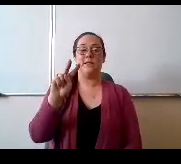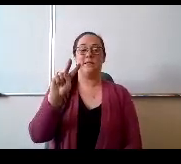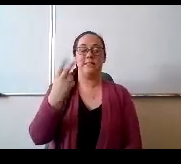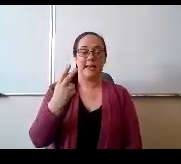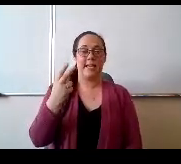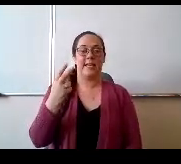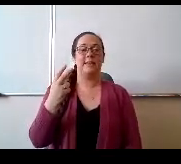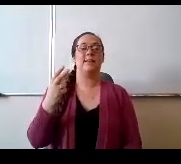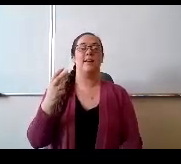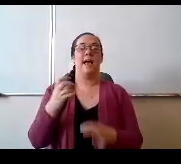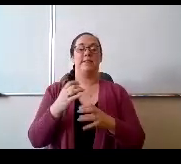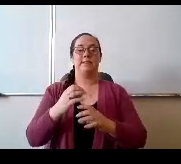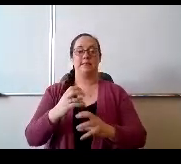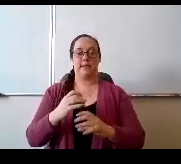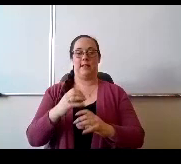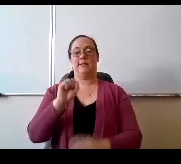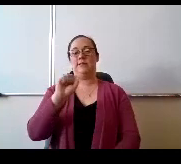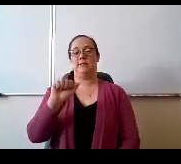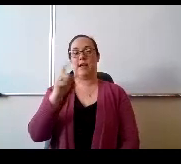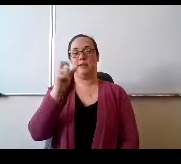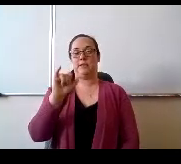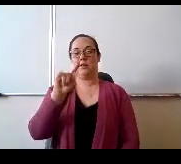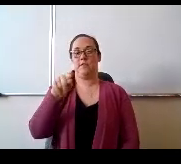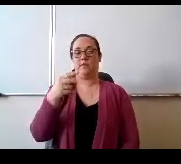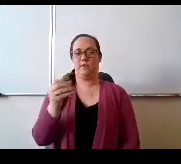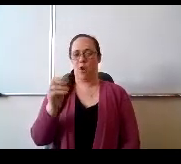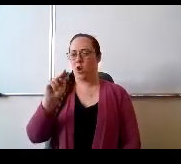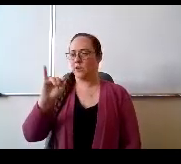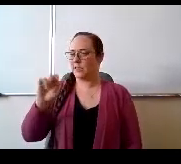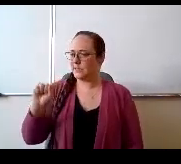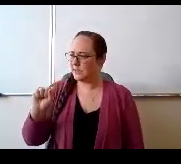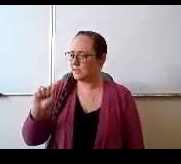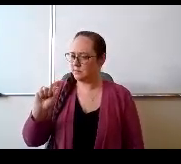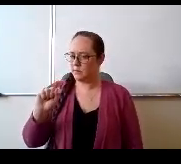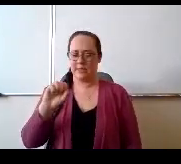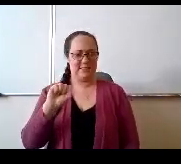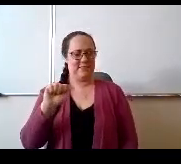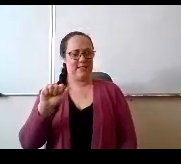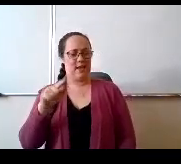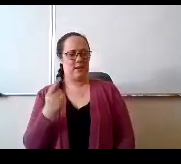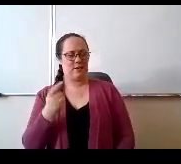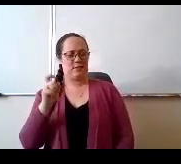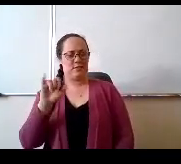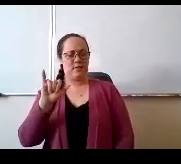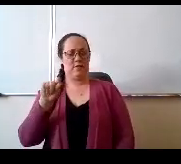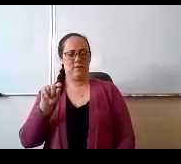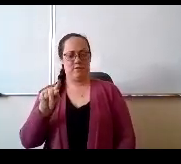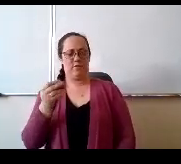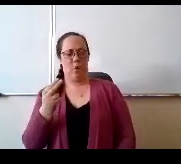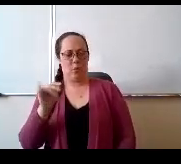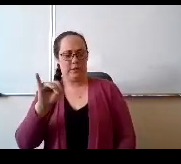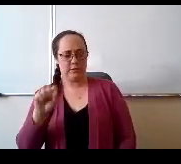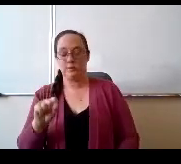They say that right saxophonist to win because of the pandemic, he won't be able to play with